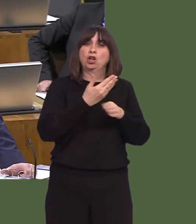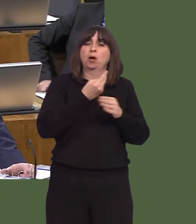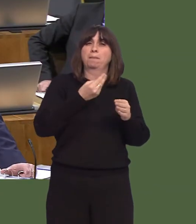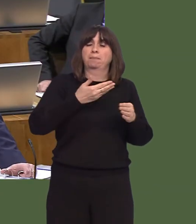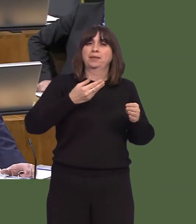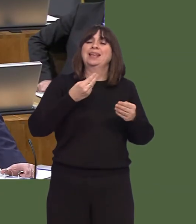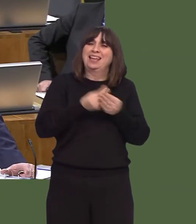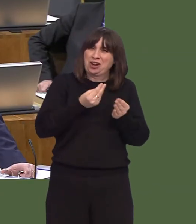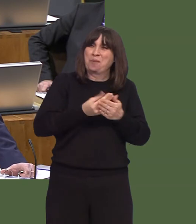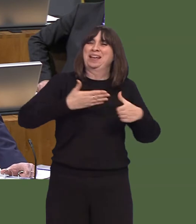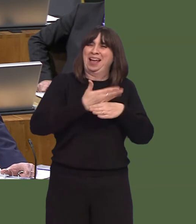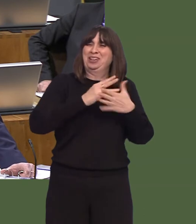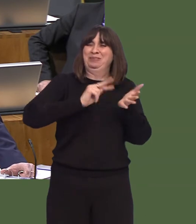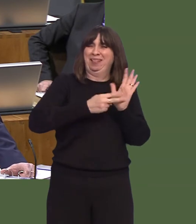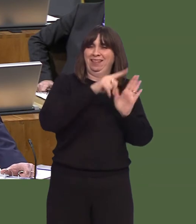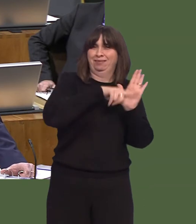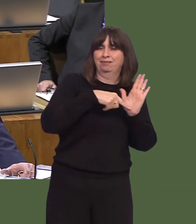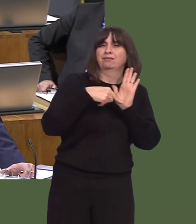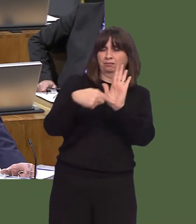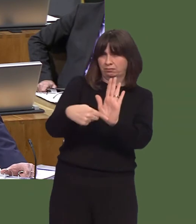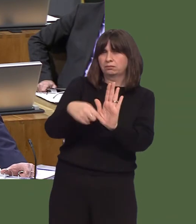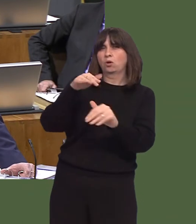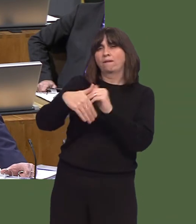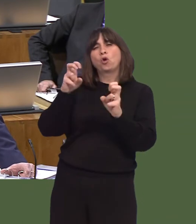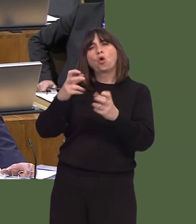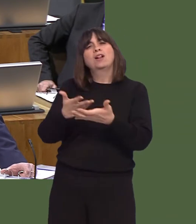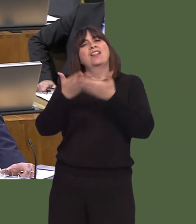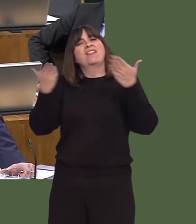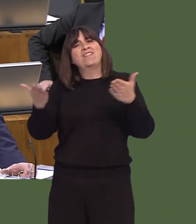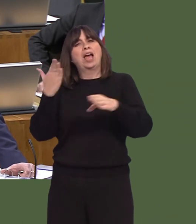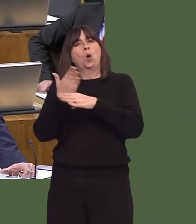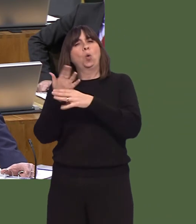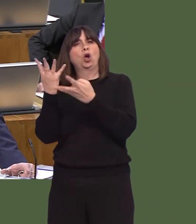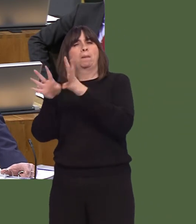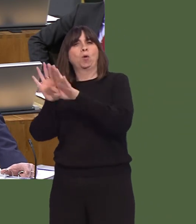action plan, and that will be informed by the advice and recommendations of the fair work board.